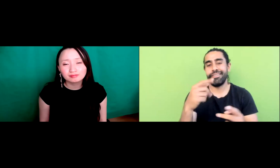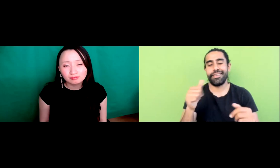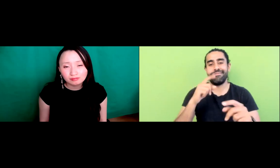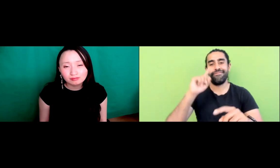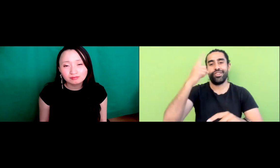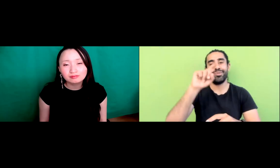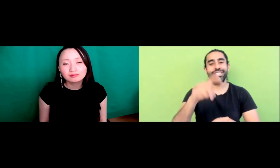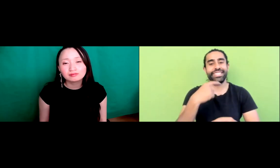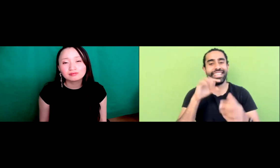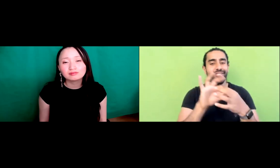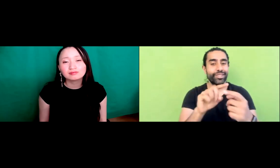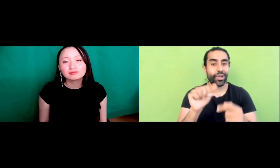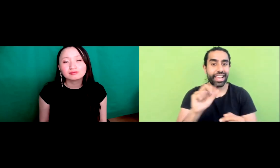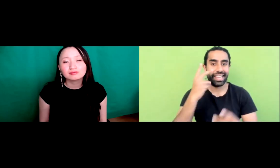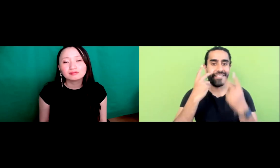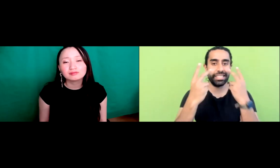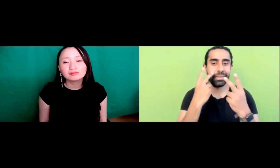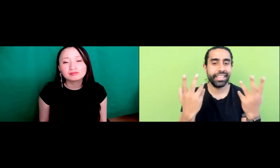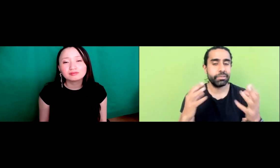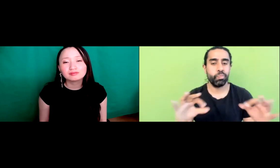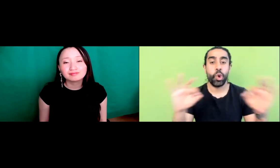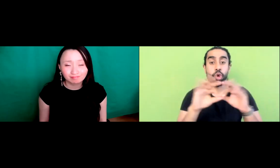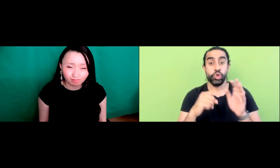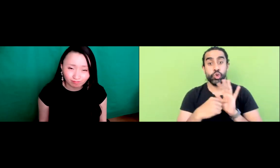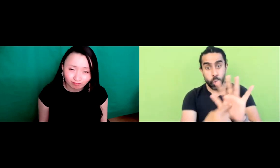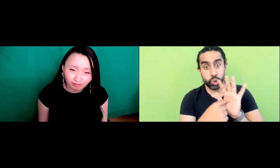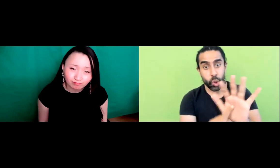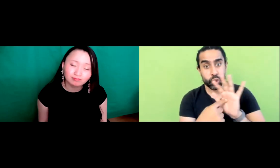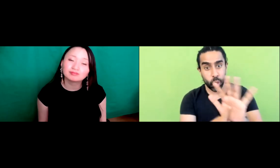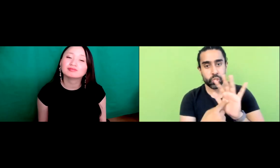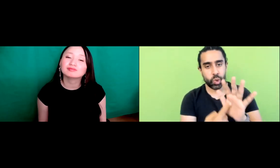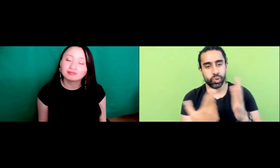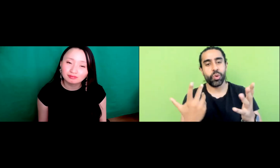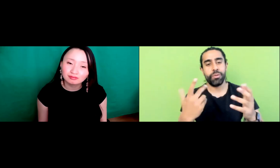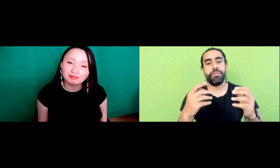you know that I really want to make is that, you know, it comes back to visibility and